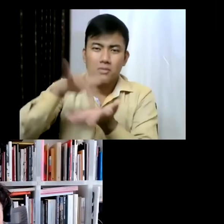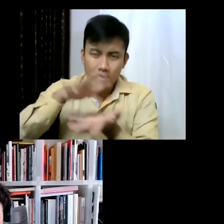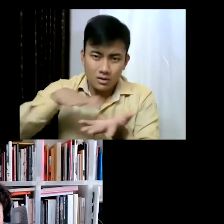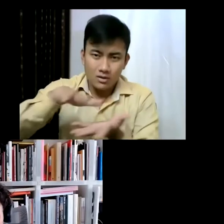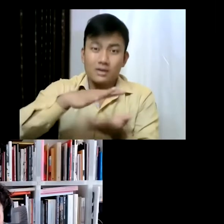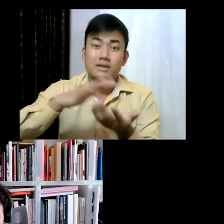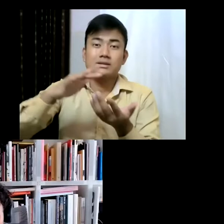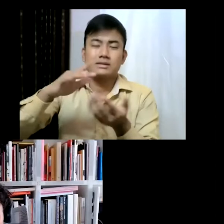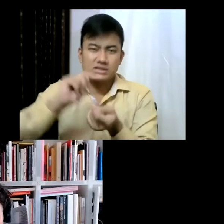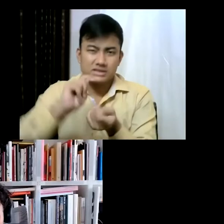it's not like ummm...